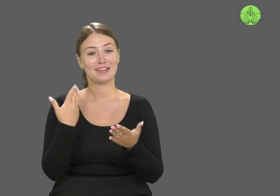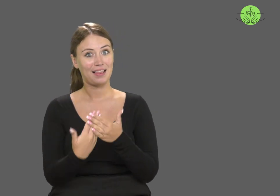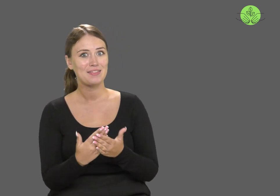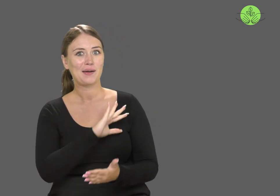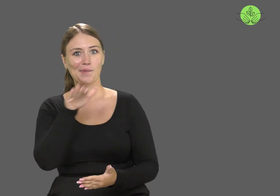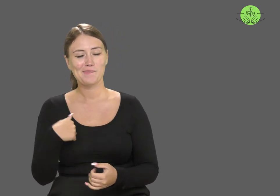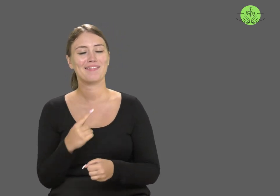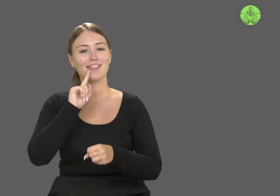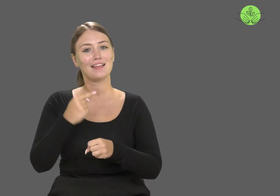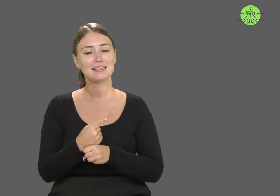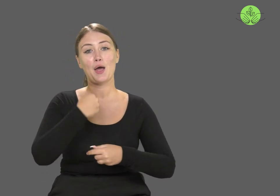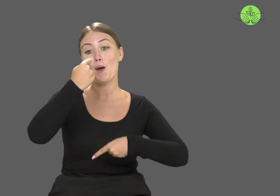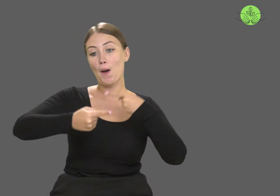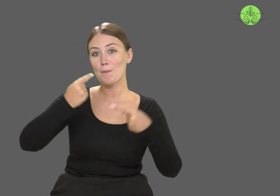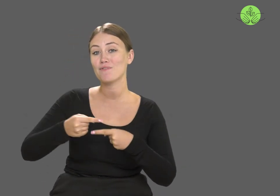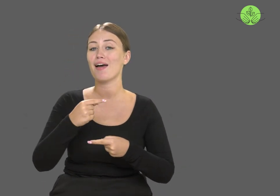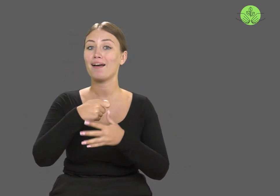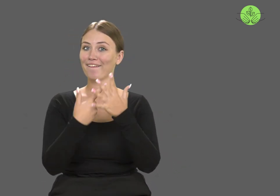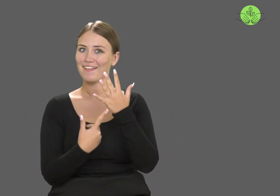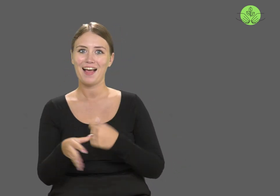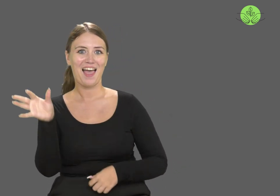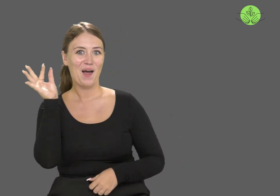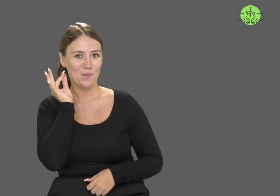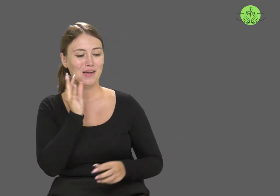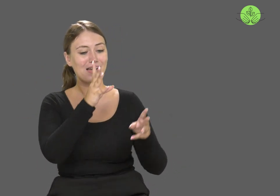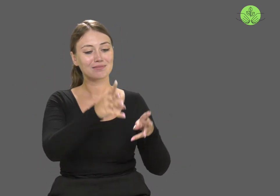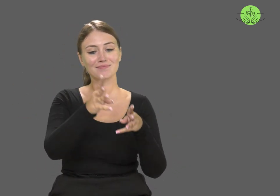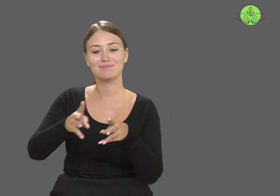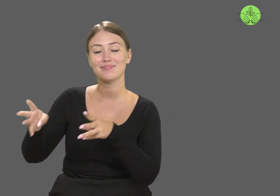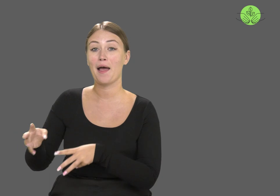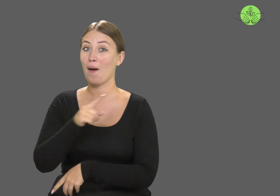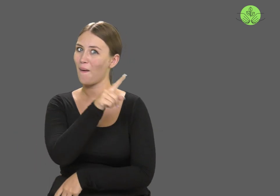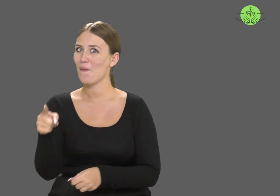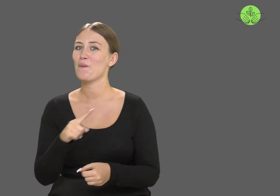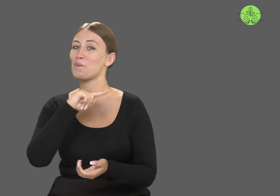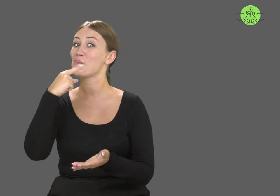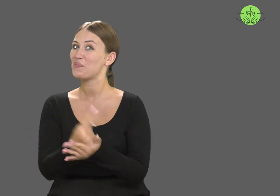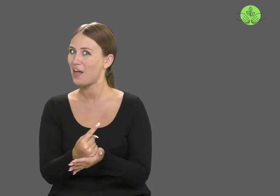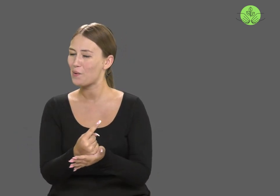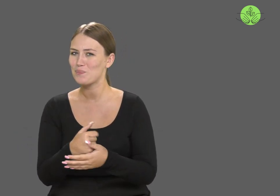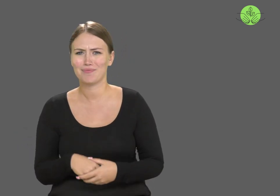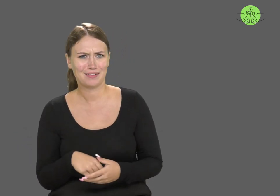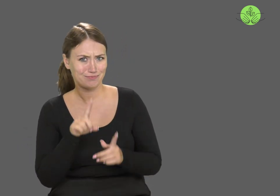so we decided to talk about a few selected women, who "succeeded" in doing so,